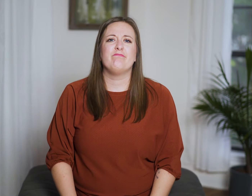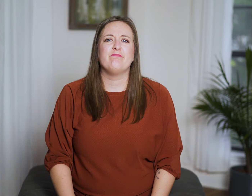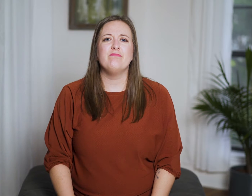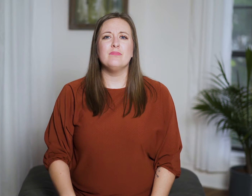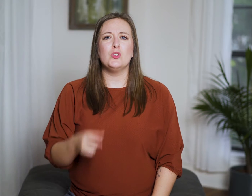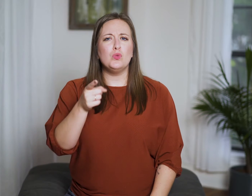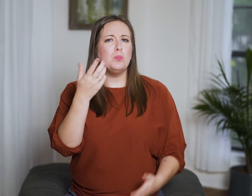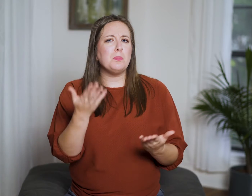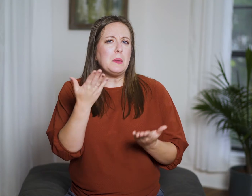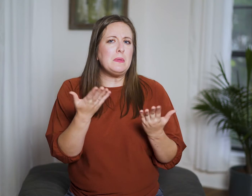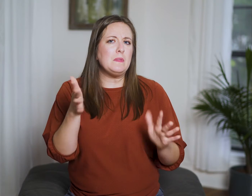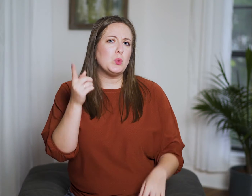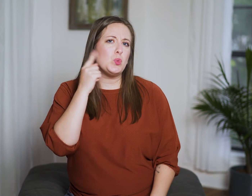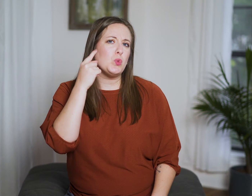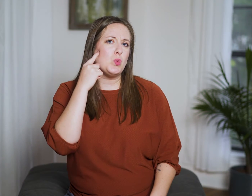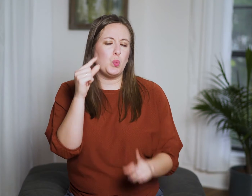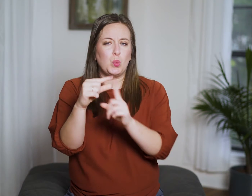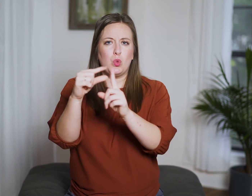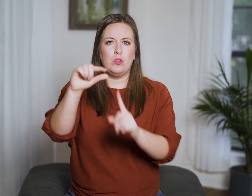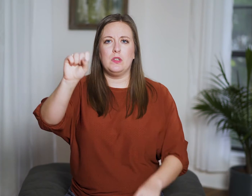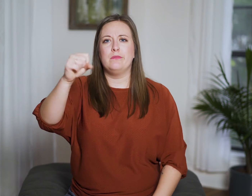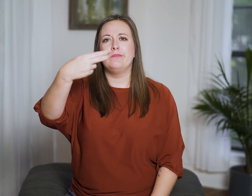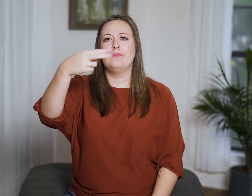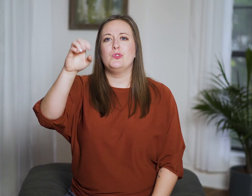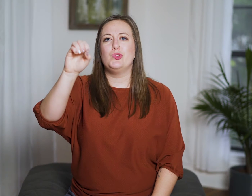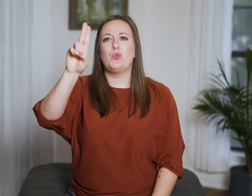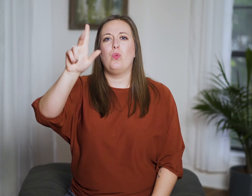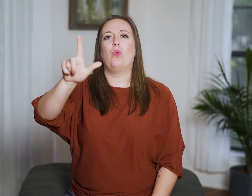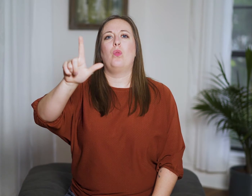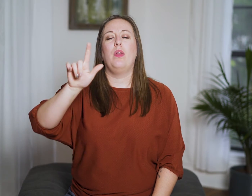You may have heard someone use the word “Sheol”